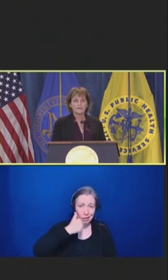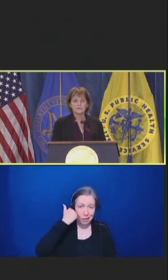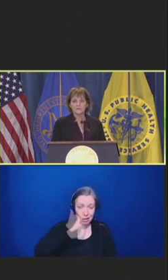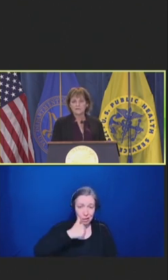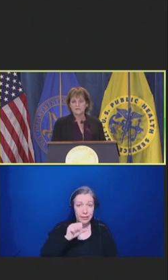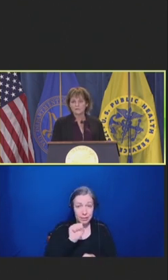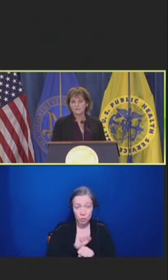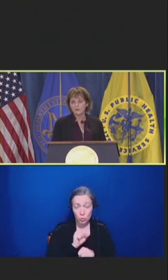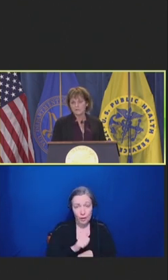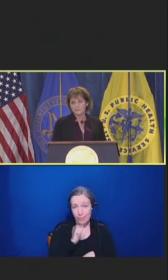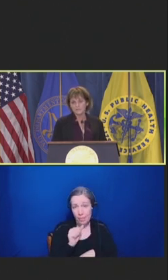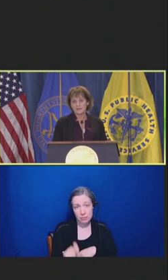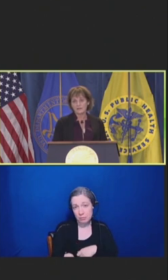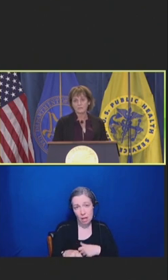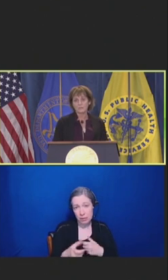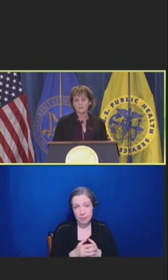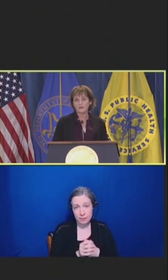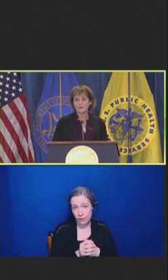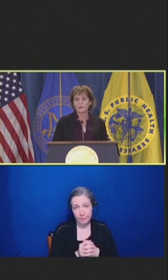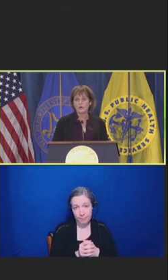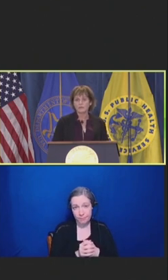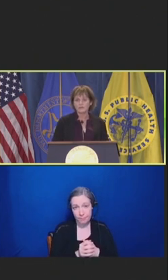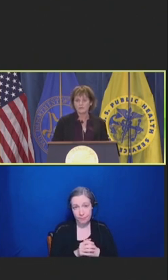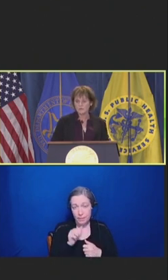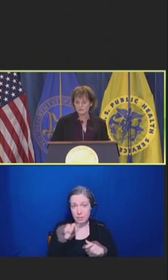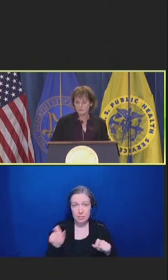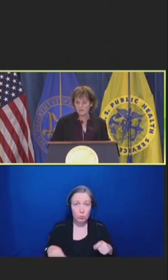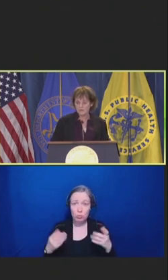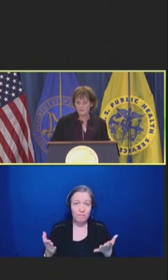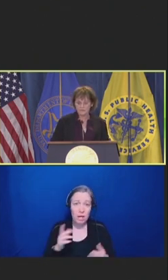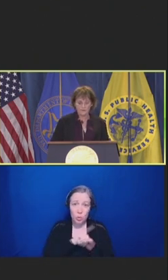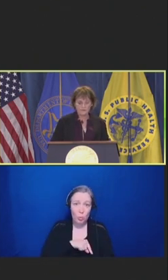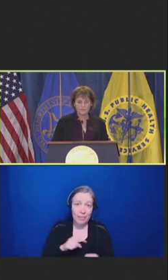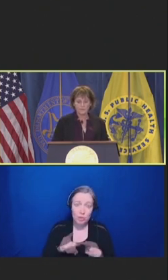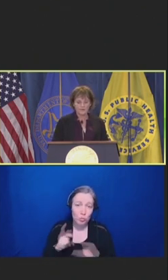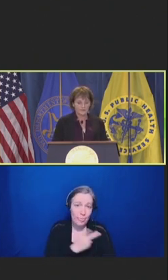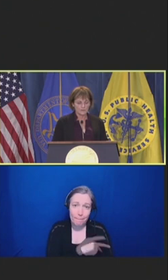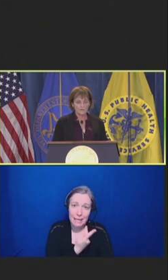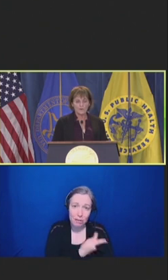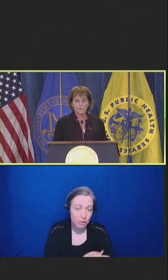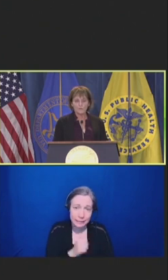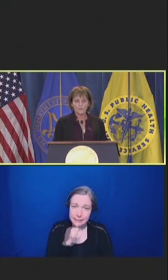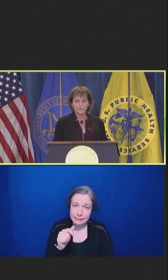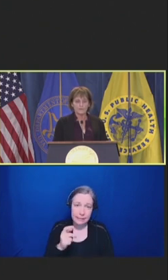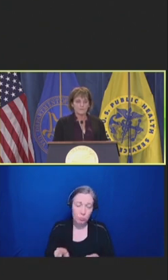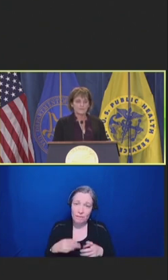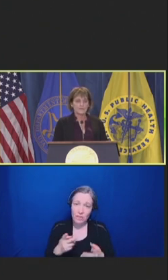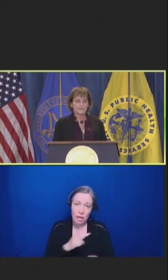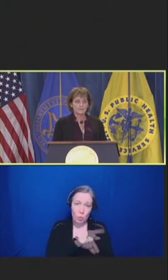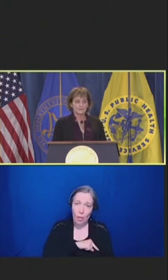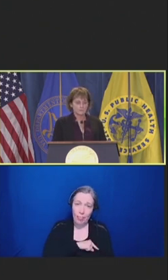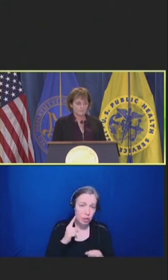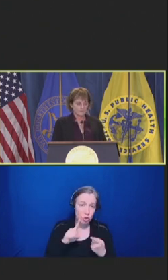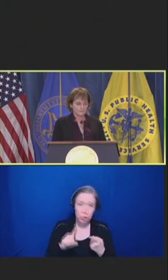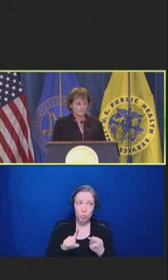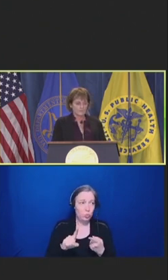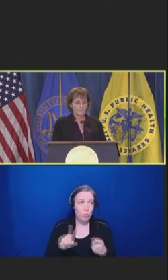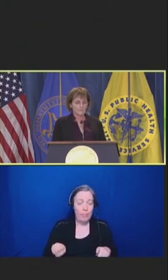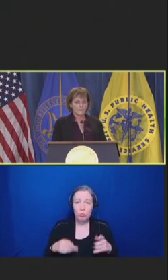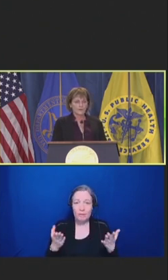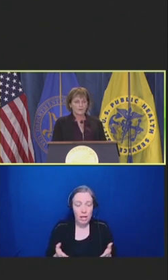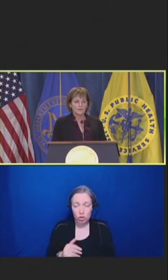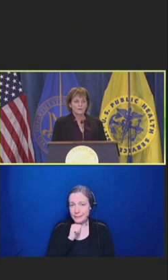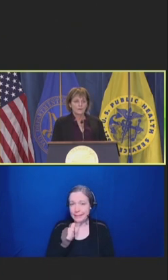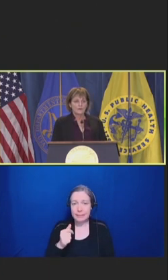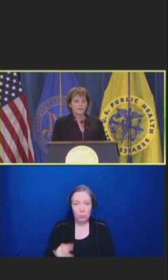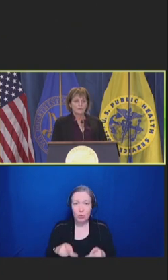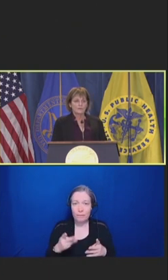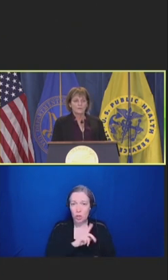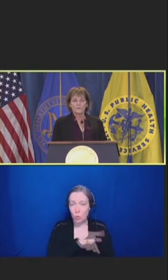is unnecessary and does not provide quality to the patient, the provider, or the organization.